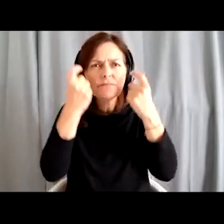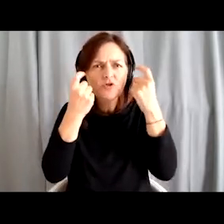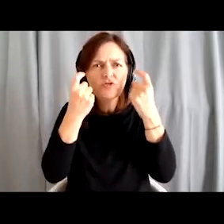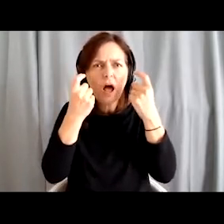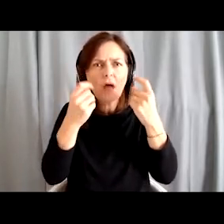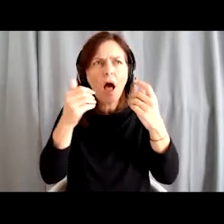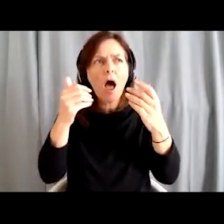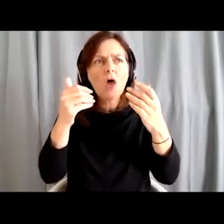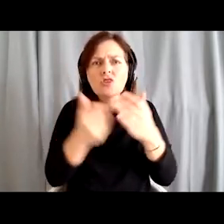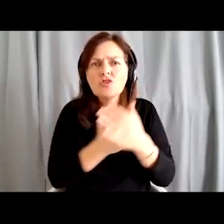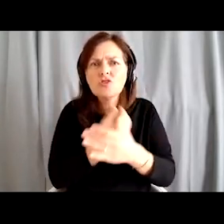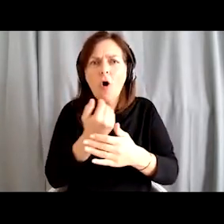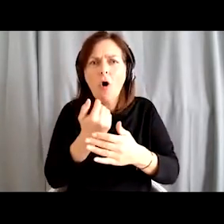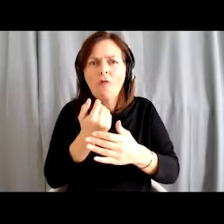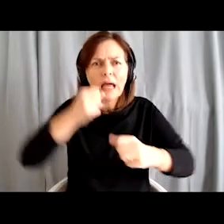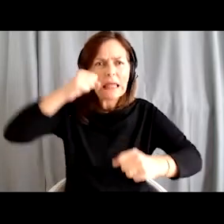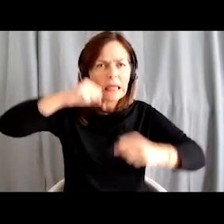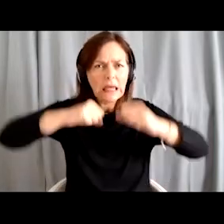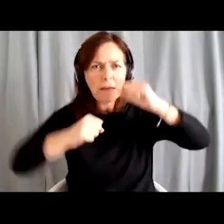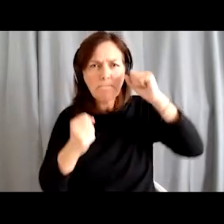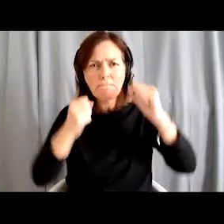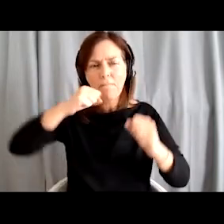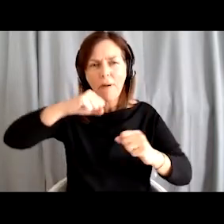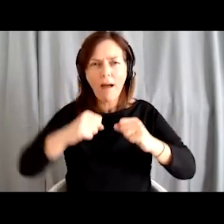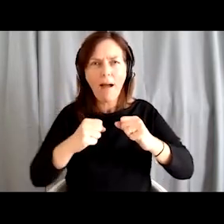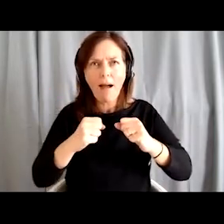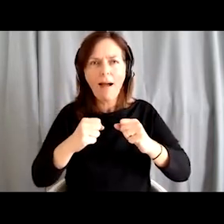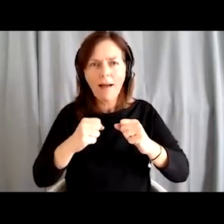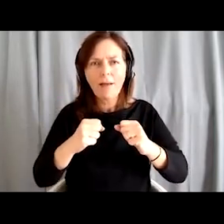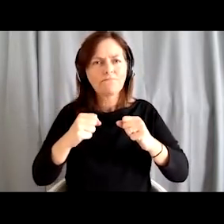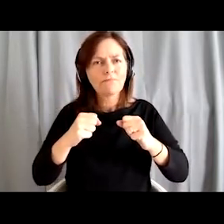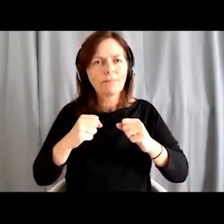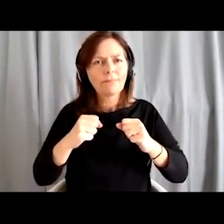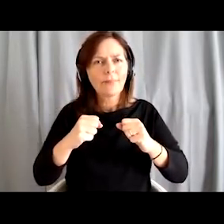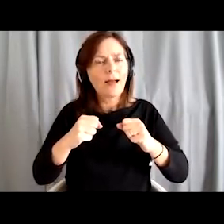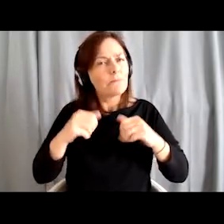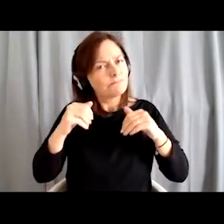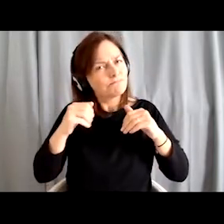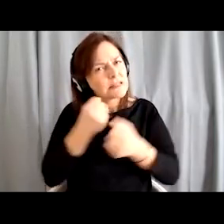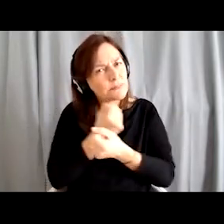that we are moving, that we are relaxing.